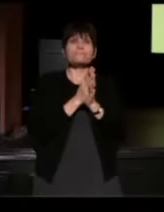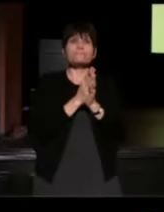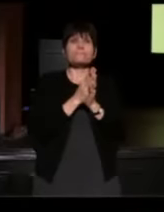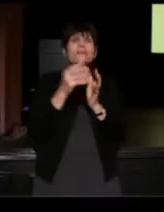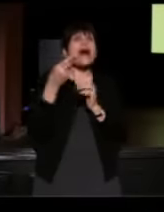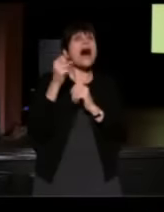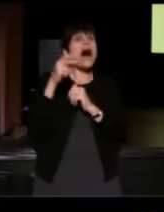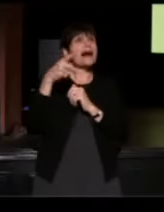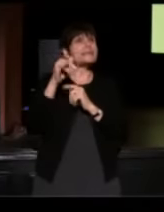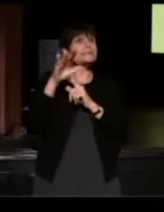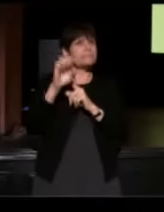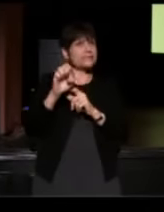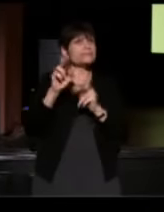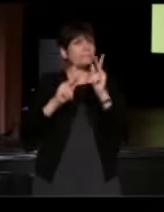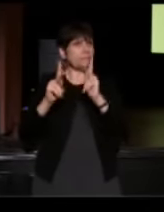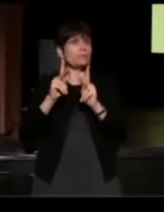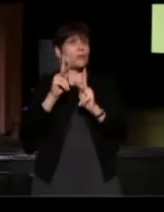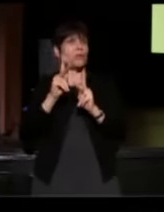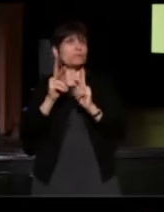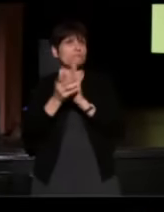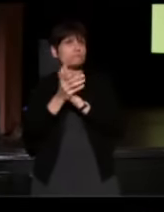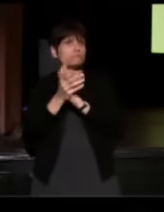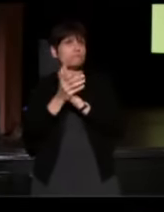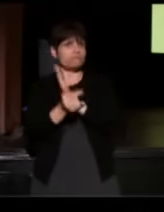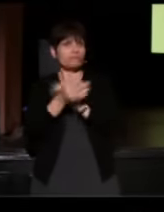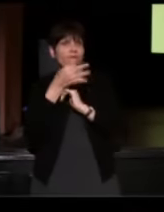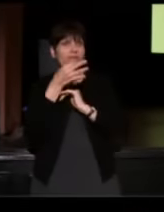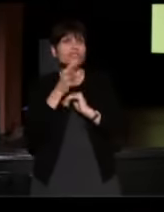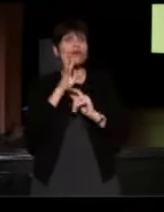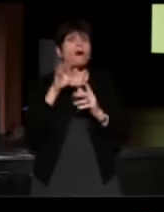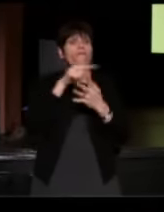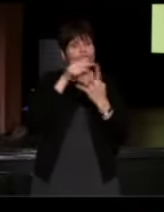Hospice folks talk about this idea, the four things you want to say to someone